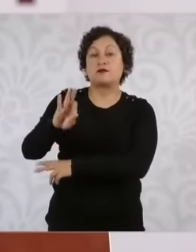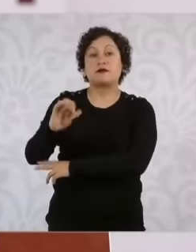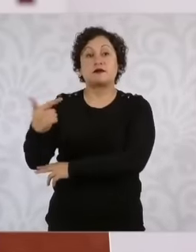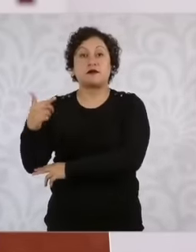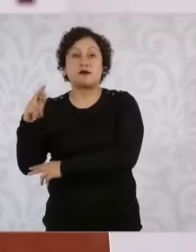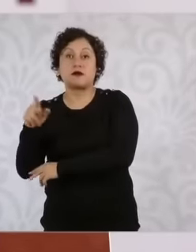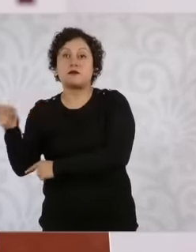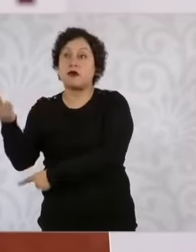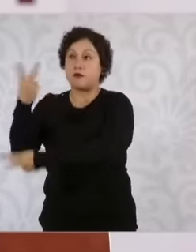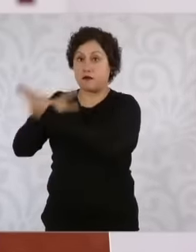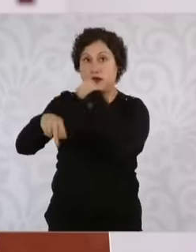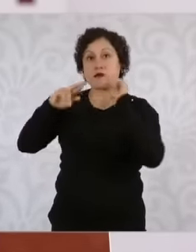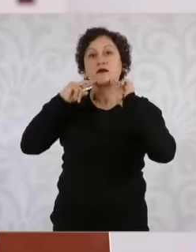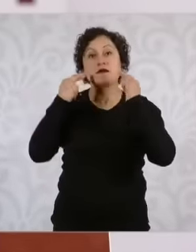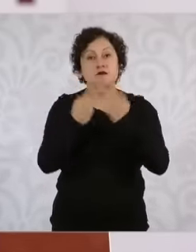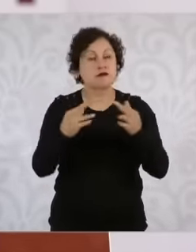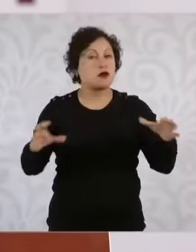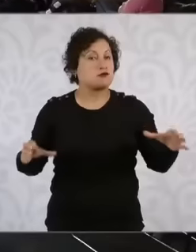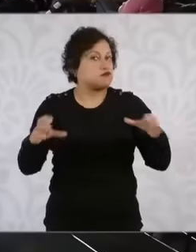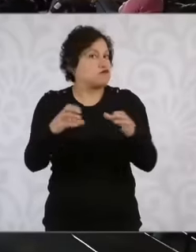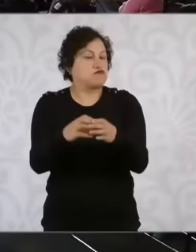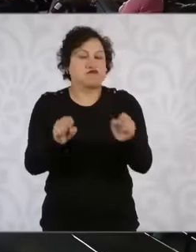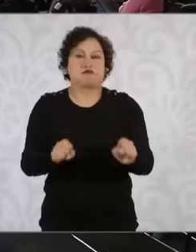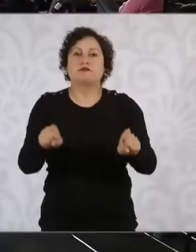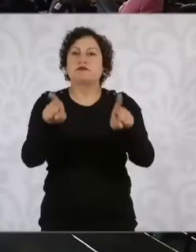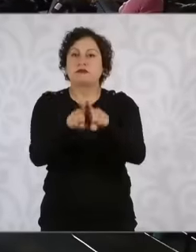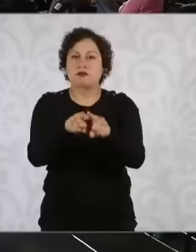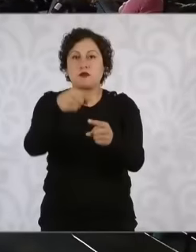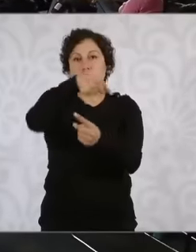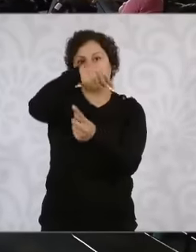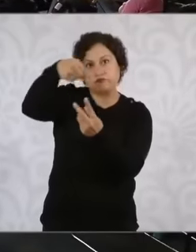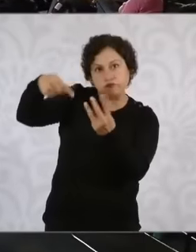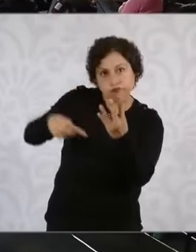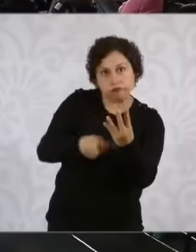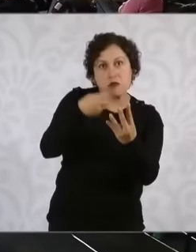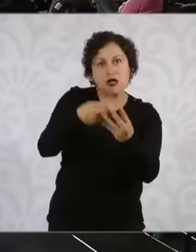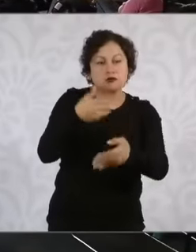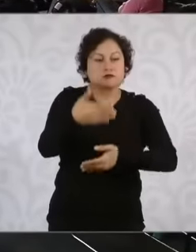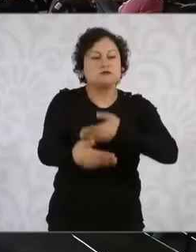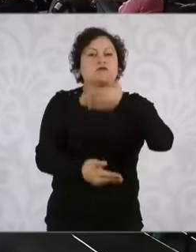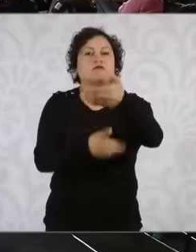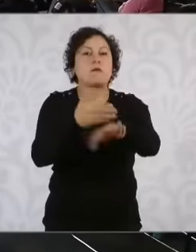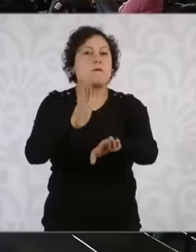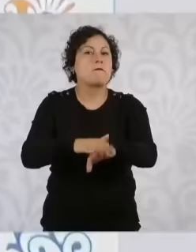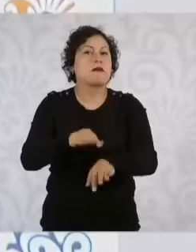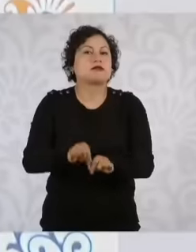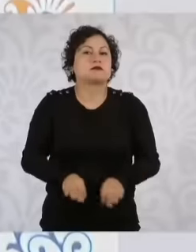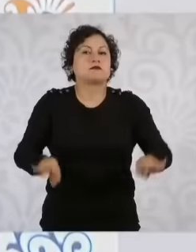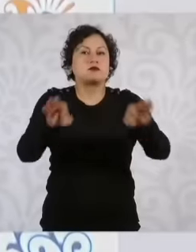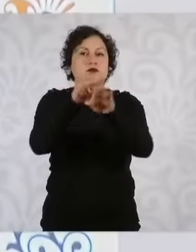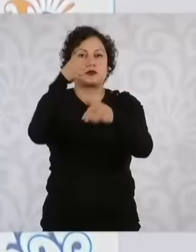all that is giving us well eh The Advance and also the information that the president must have